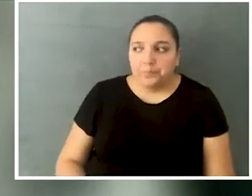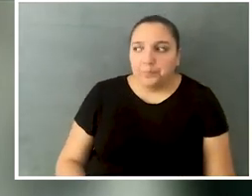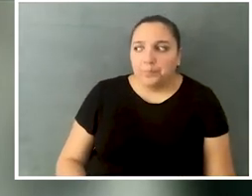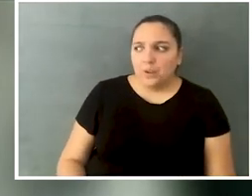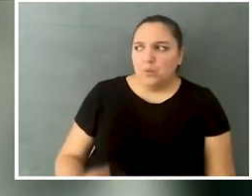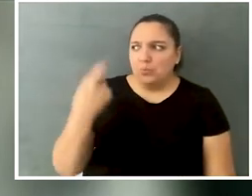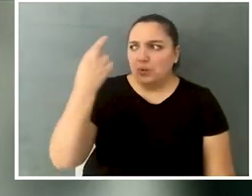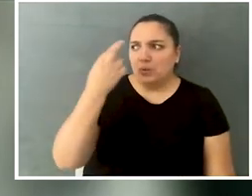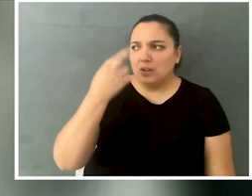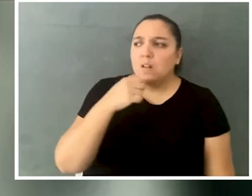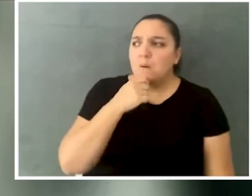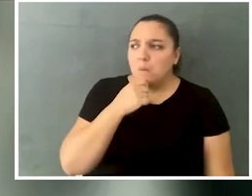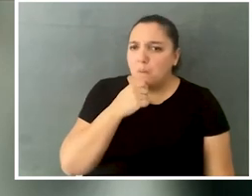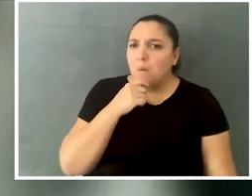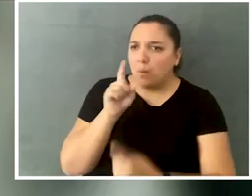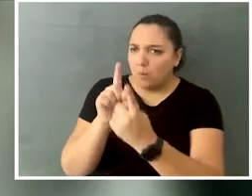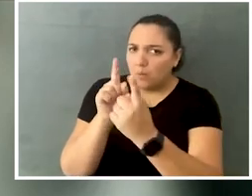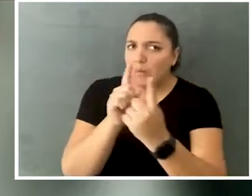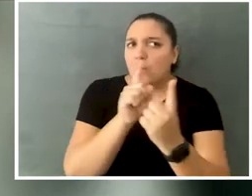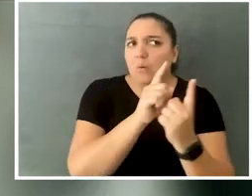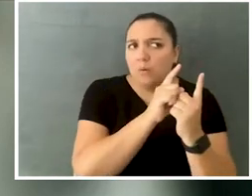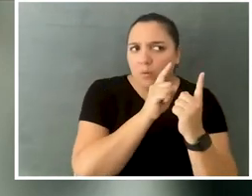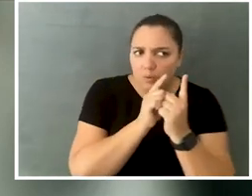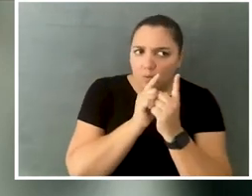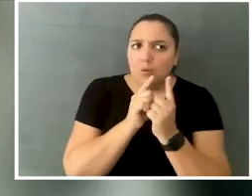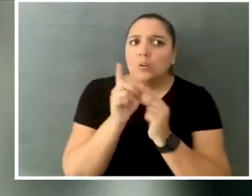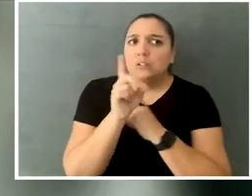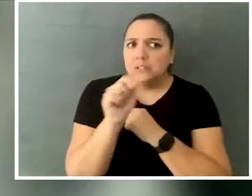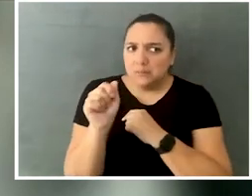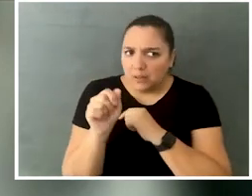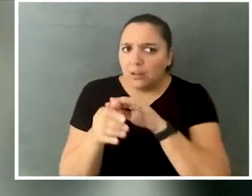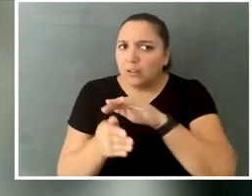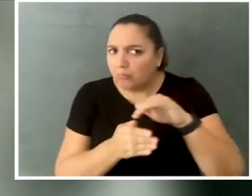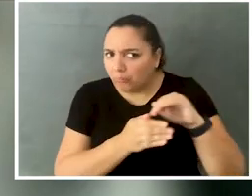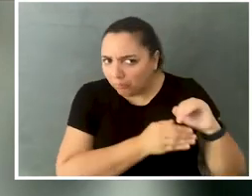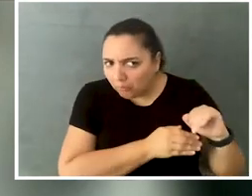and we realized just having a conversation with some people, that, disability aside,